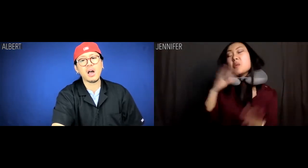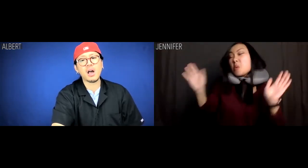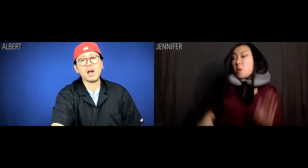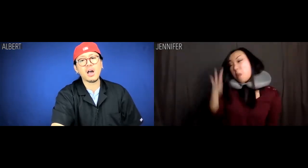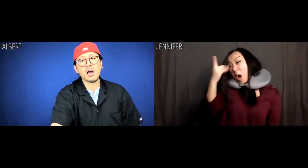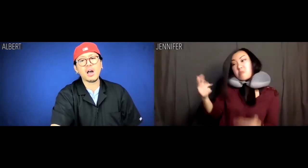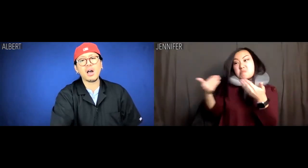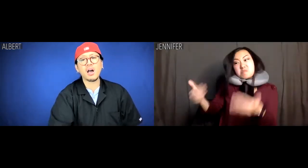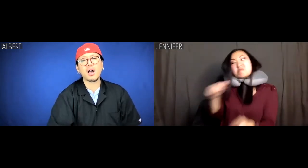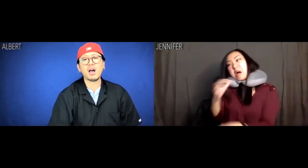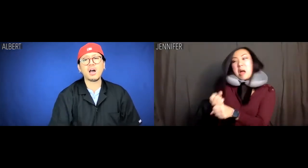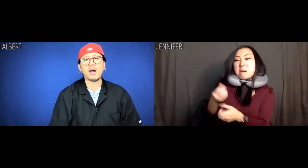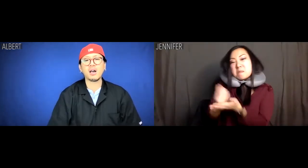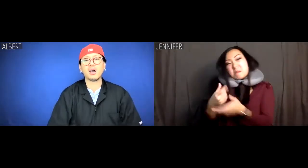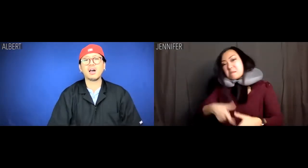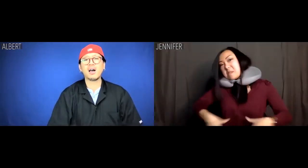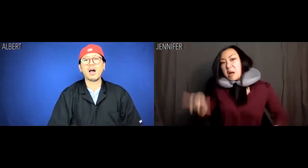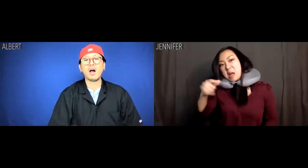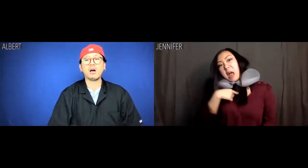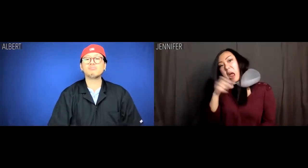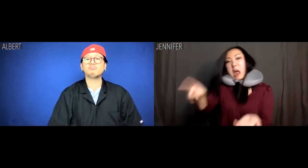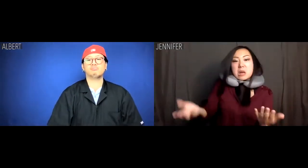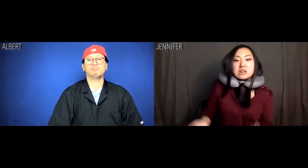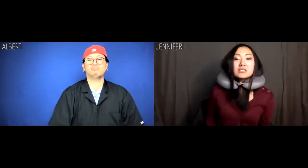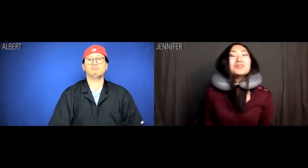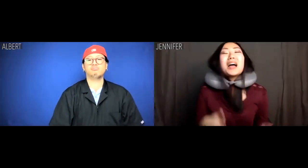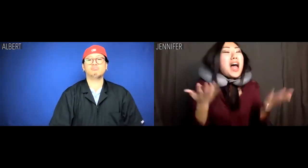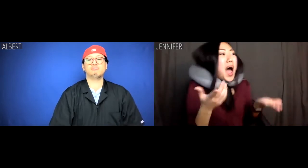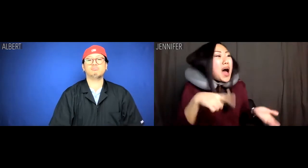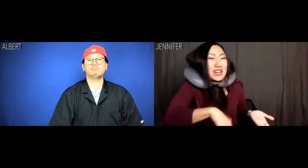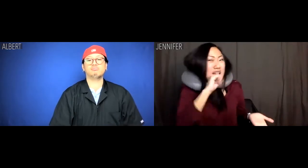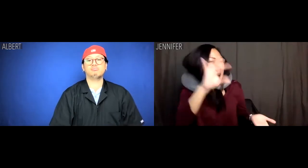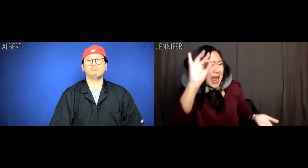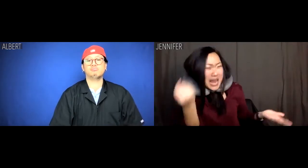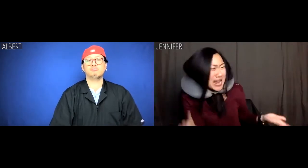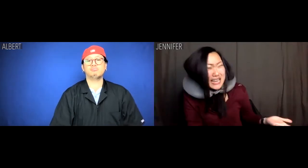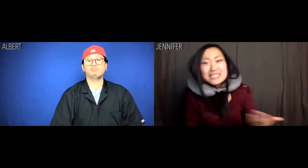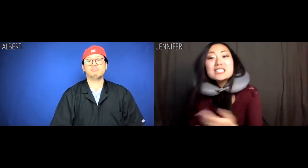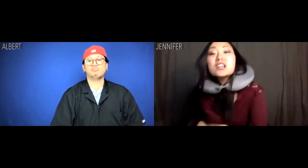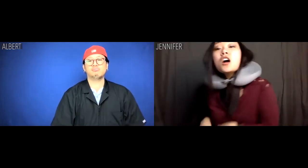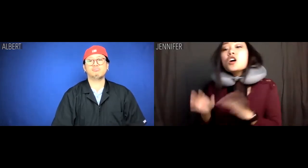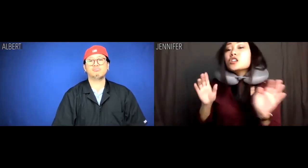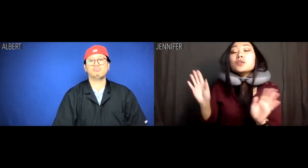And you said, why didn't you get a money belt like I asked? And I said, because what is this, the 80s?